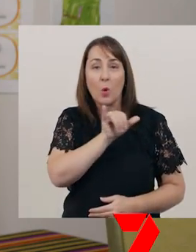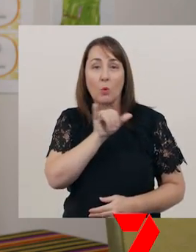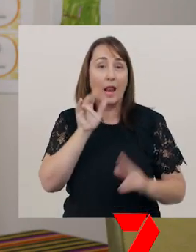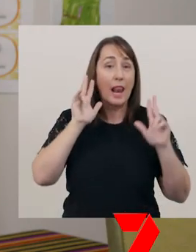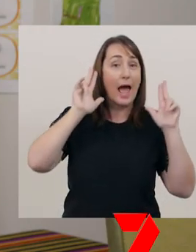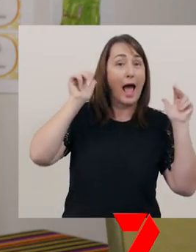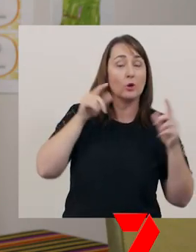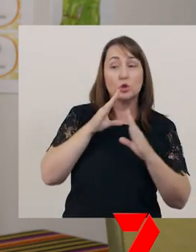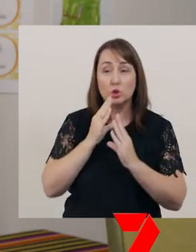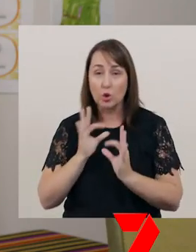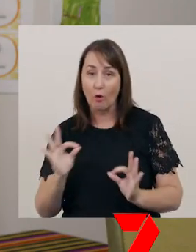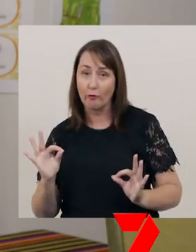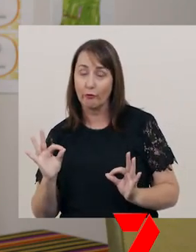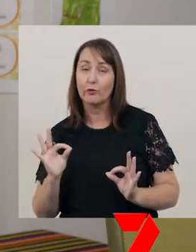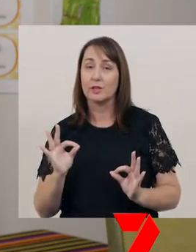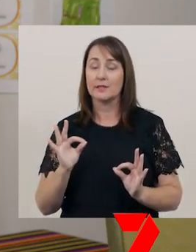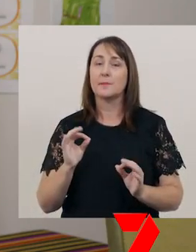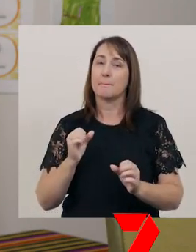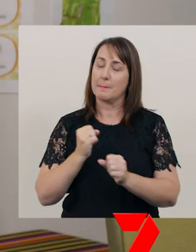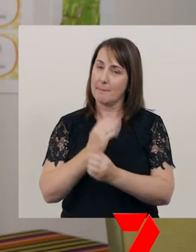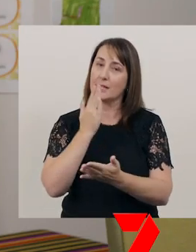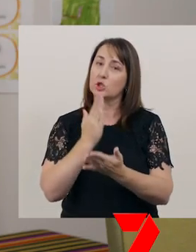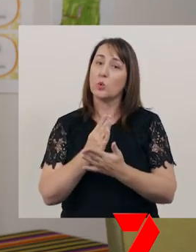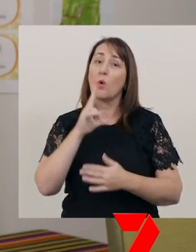you need to make sure your voice is clear and audible,